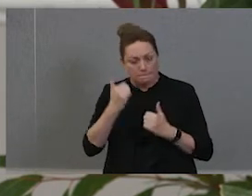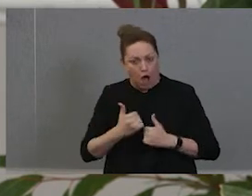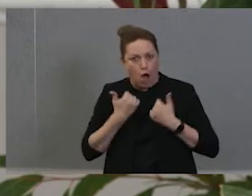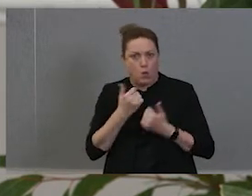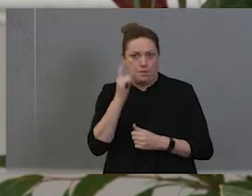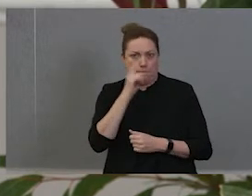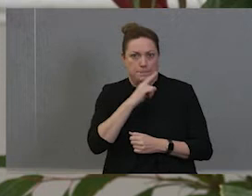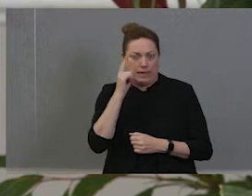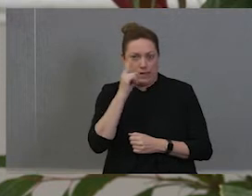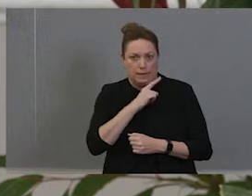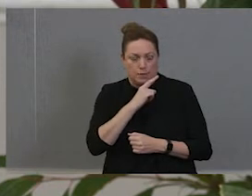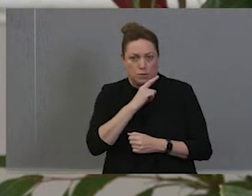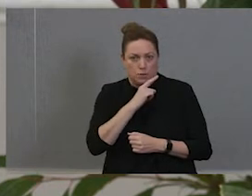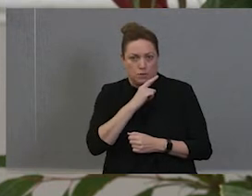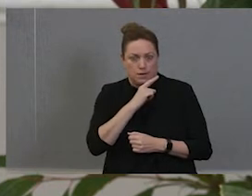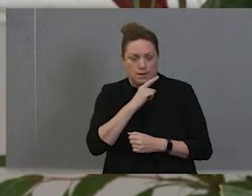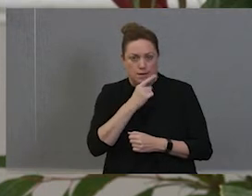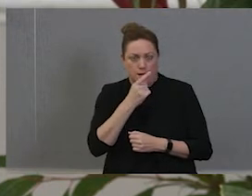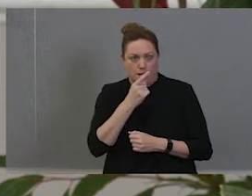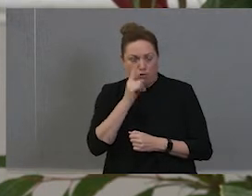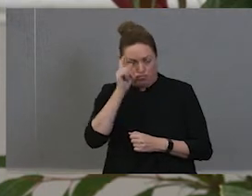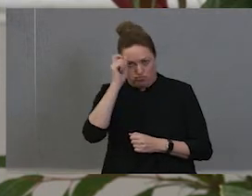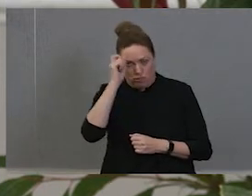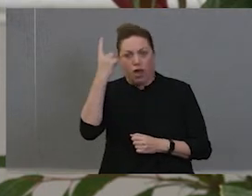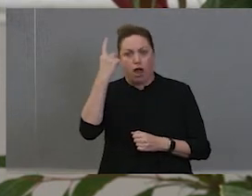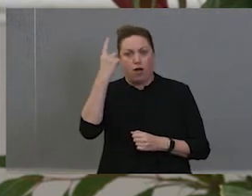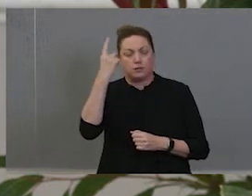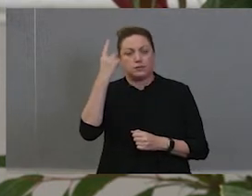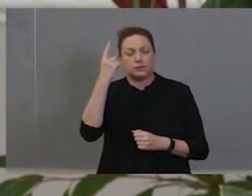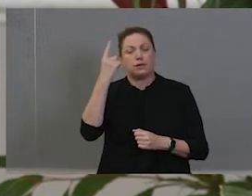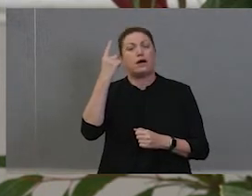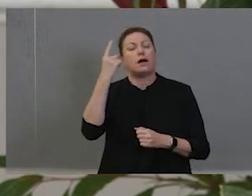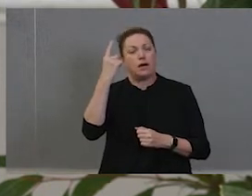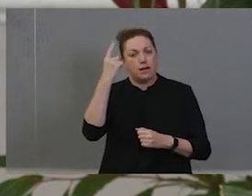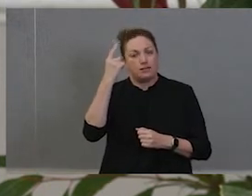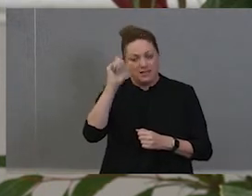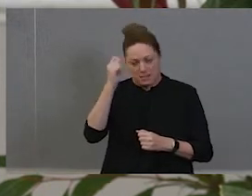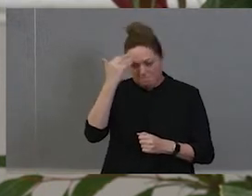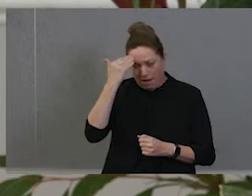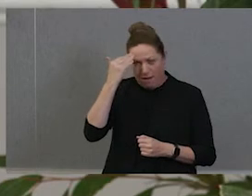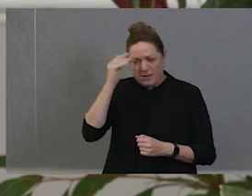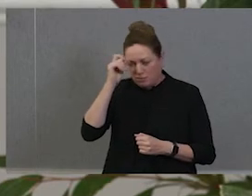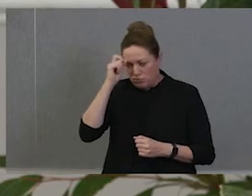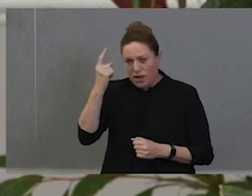have that light light up, in their, in their minds, in their brains, and in their hearts